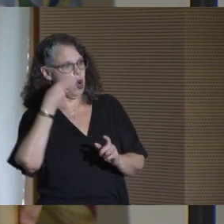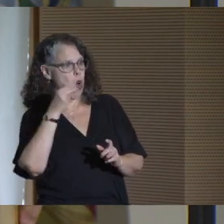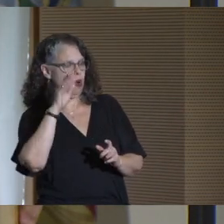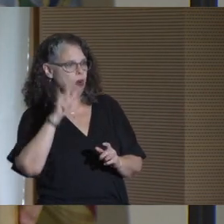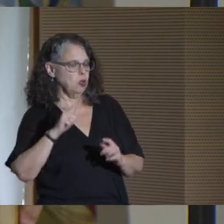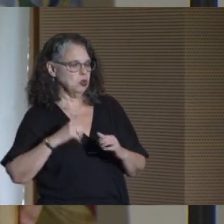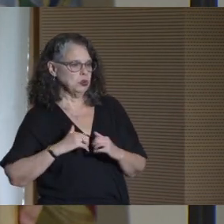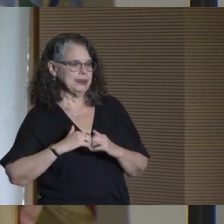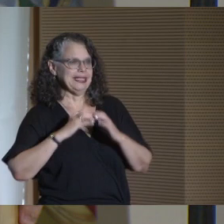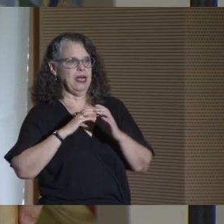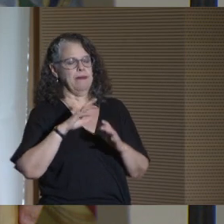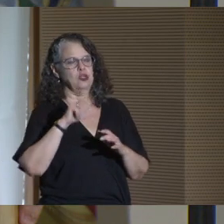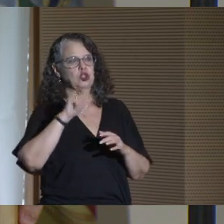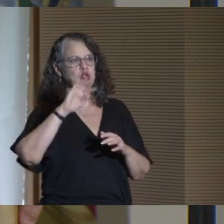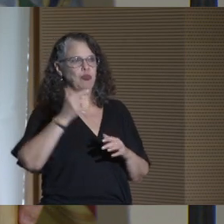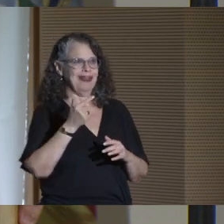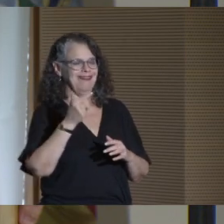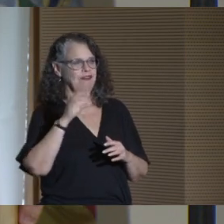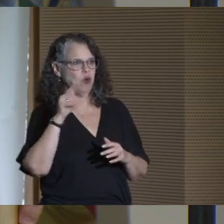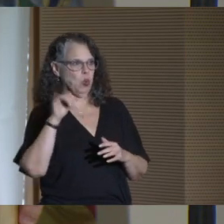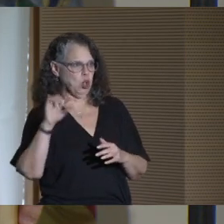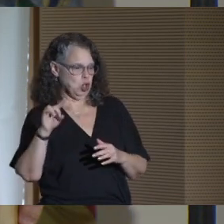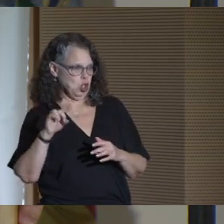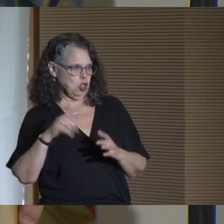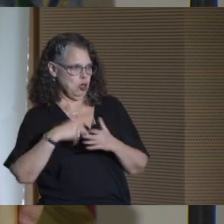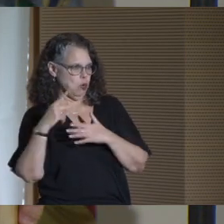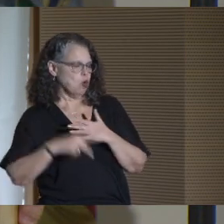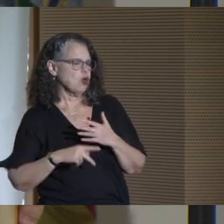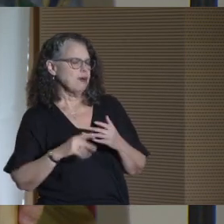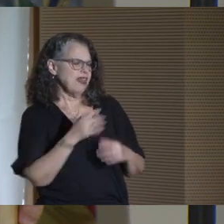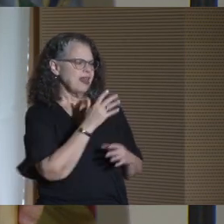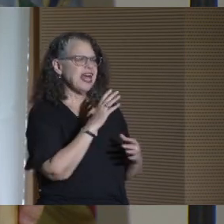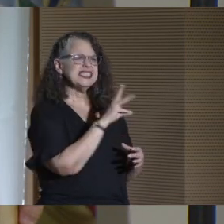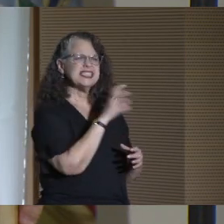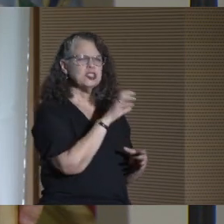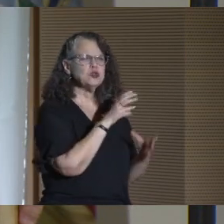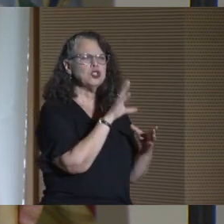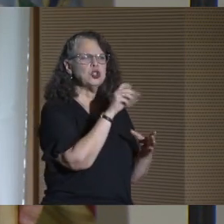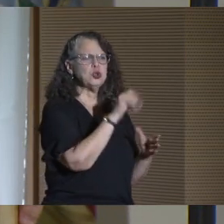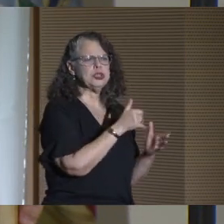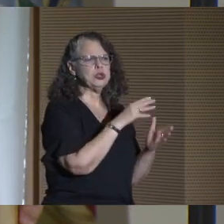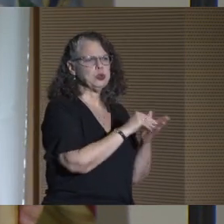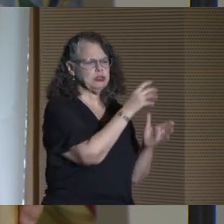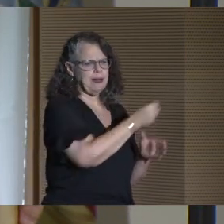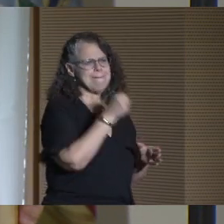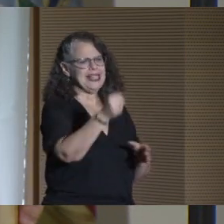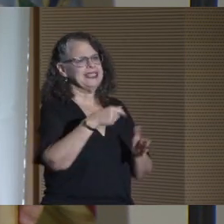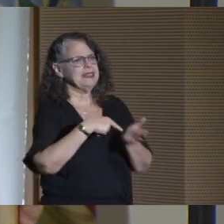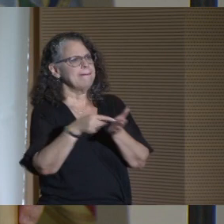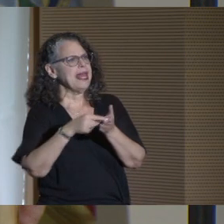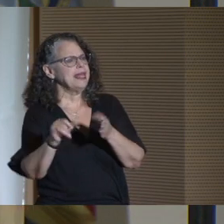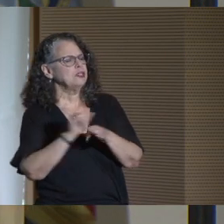who this year launched our Spring Forward initiative that placed 600 CUNY students in paid internships